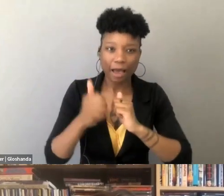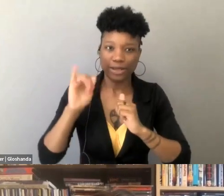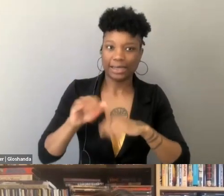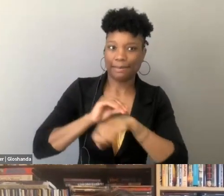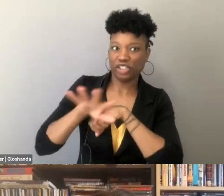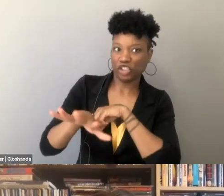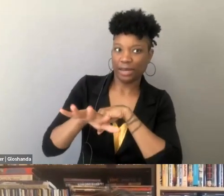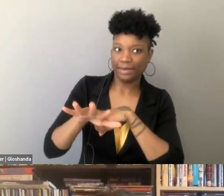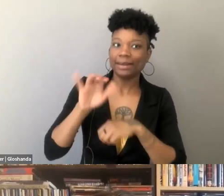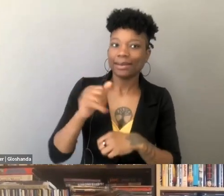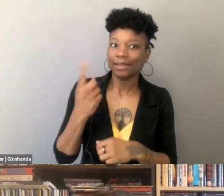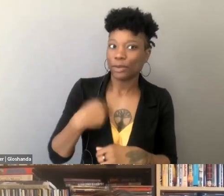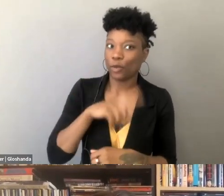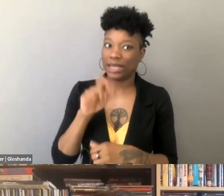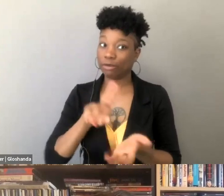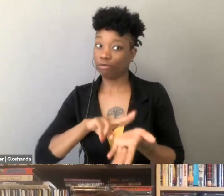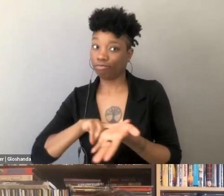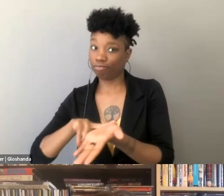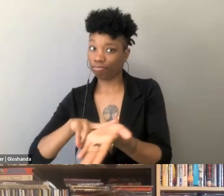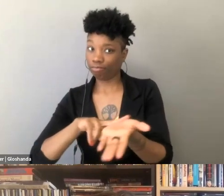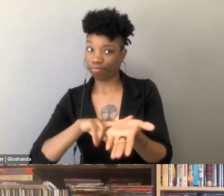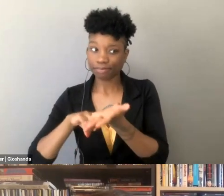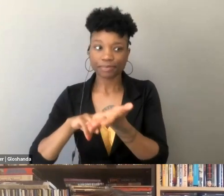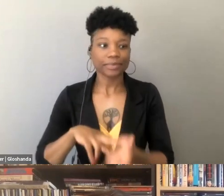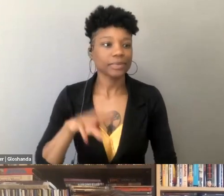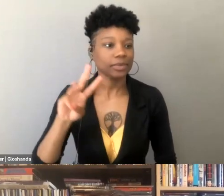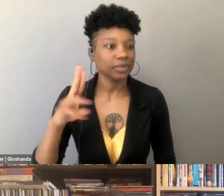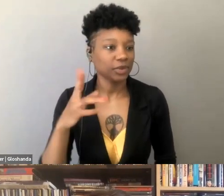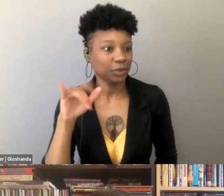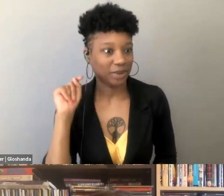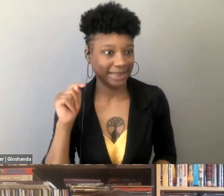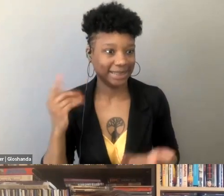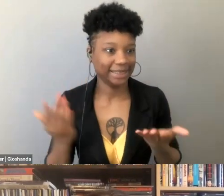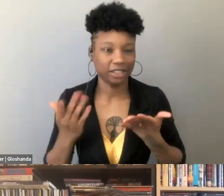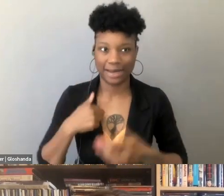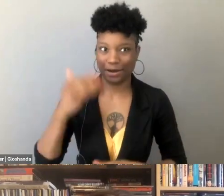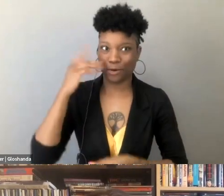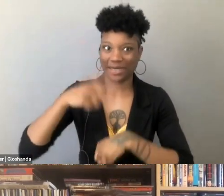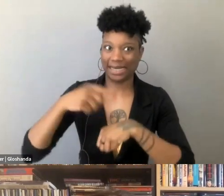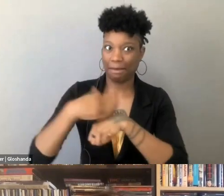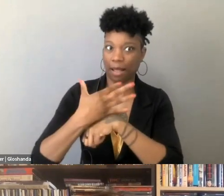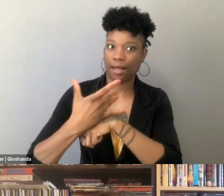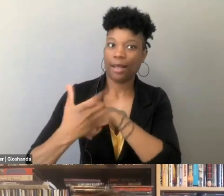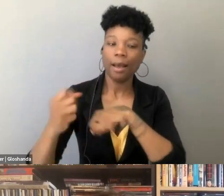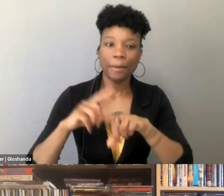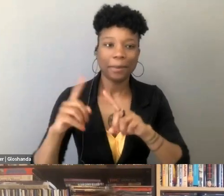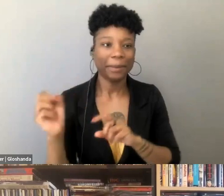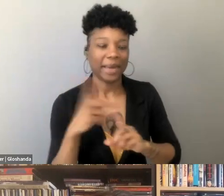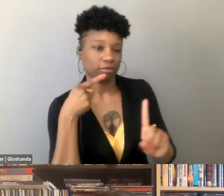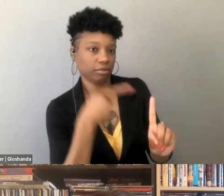Well and maybe, since I know we're running out of time, this is Whit here, just a very, very final comment, to root it back to Comstock.